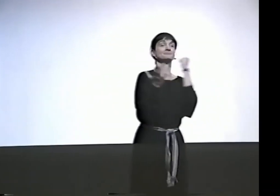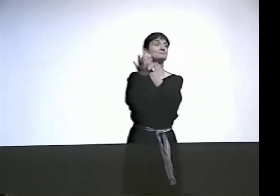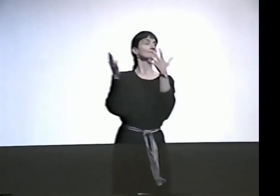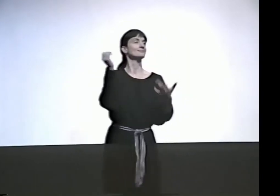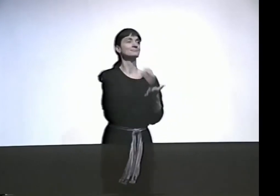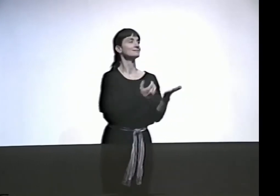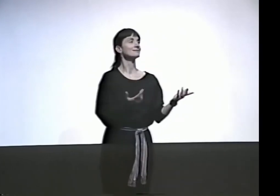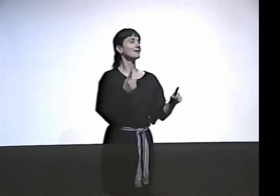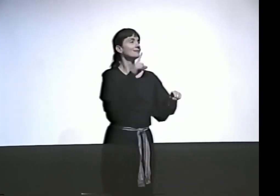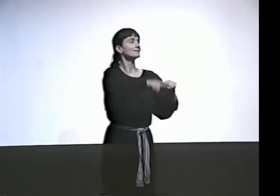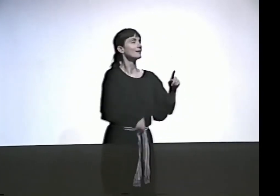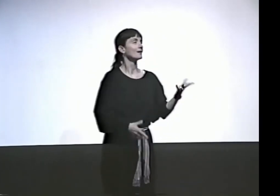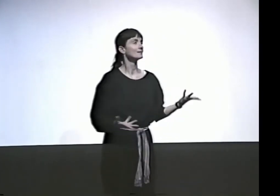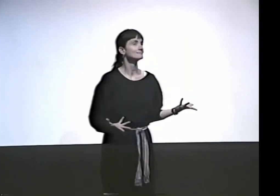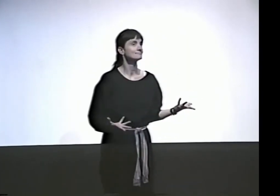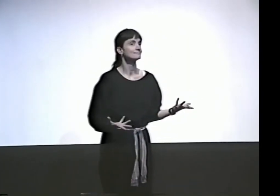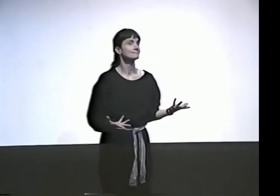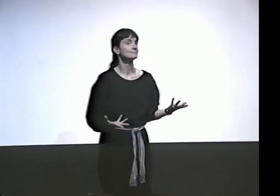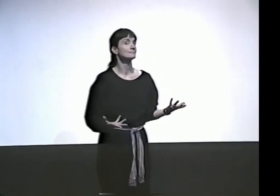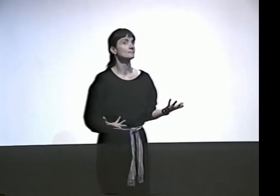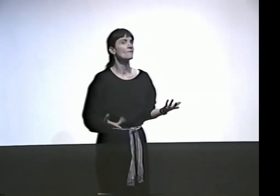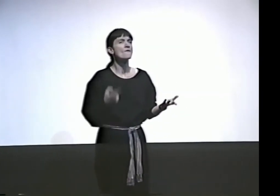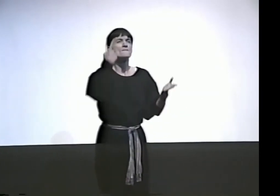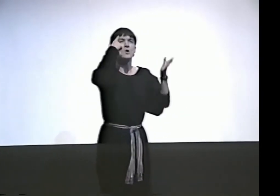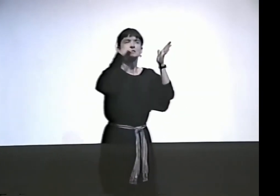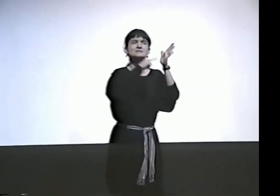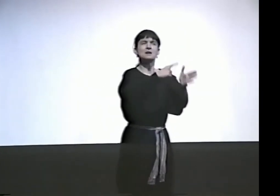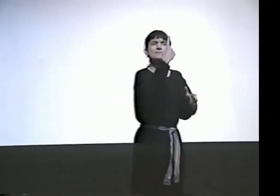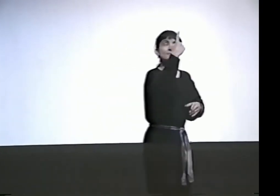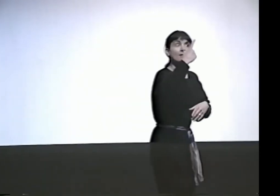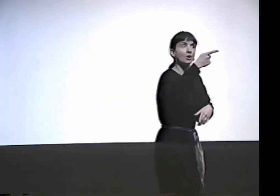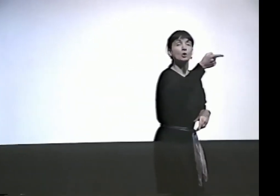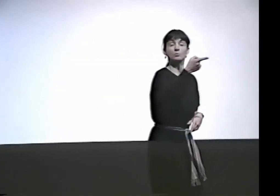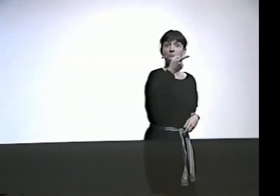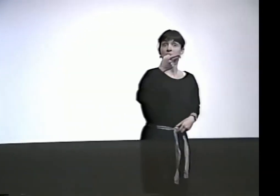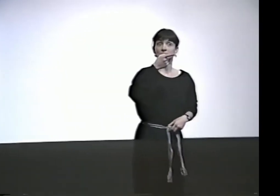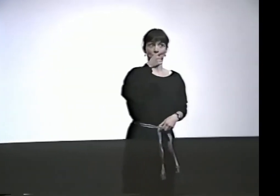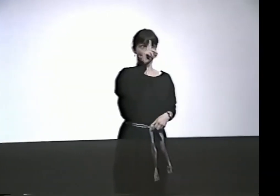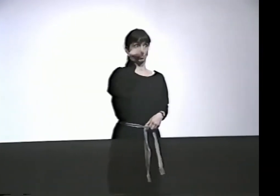INSTEAD OF BITTER DISCUSSIONS AND ARGUMENTS ABOUT WHO'S DOING WHAT AND WHY THEY'RE DOING IT.